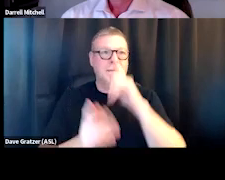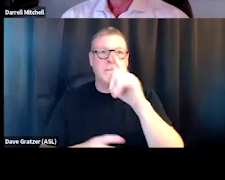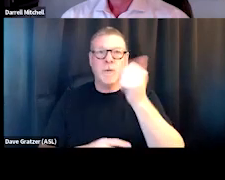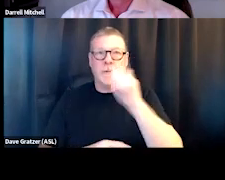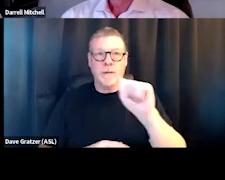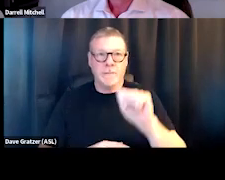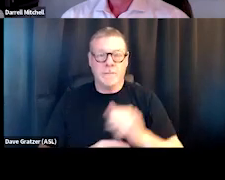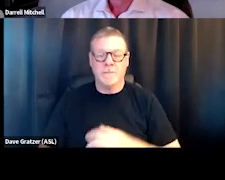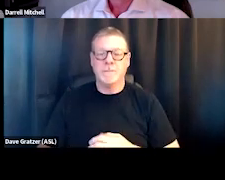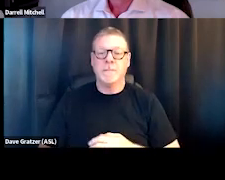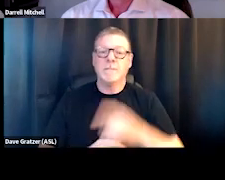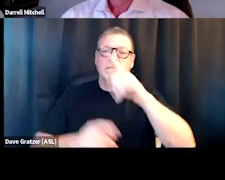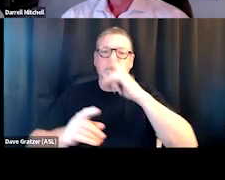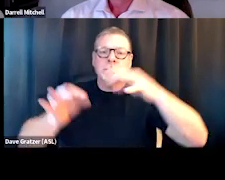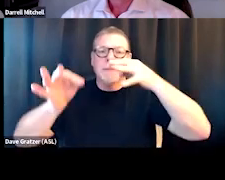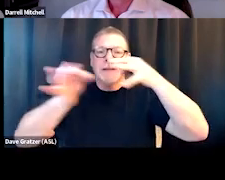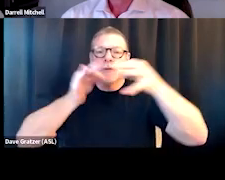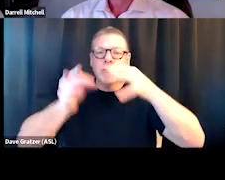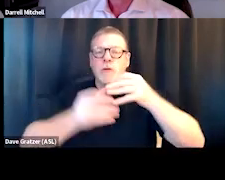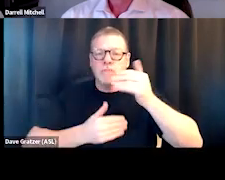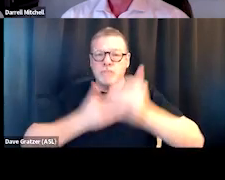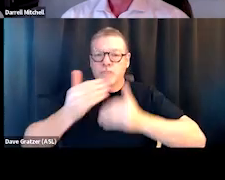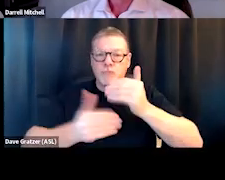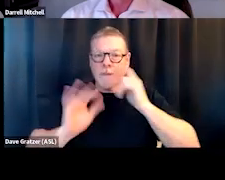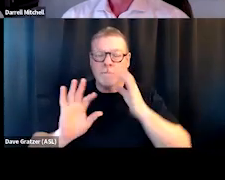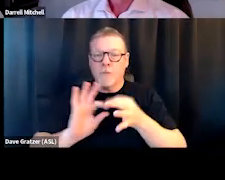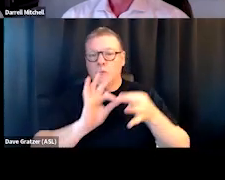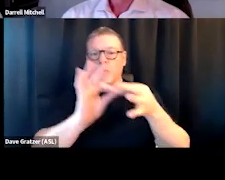Can you describe your program's process for coordinating care across systems?